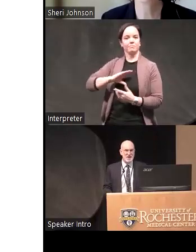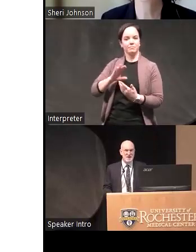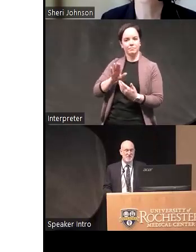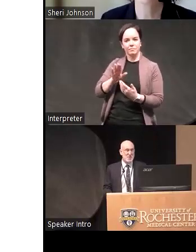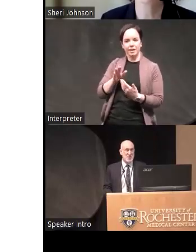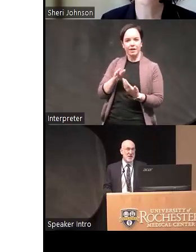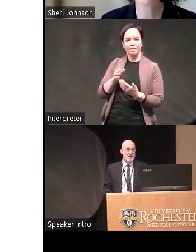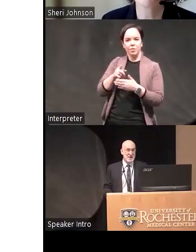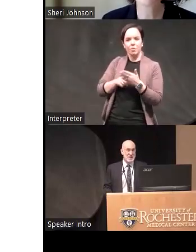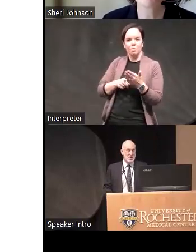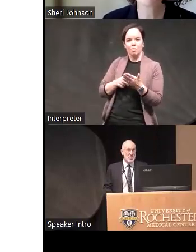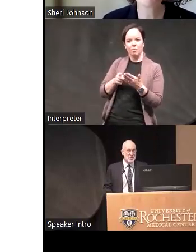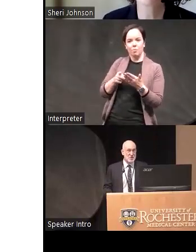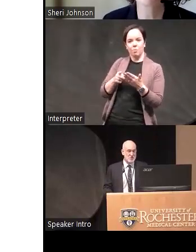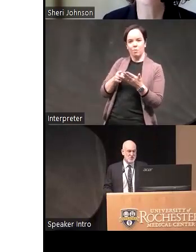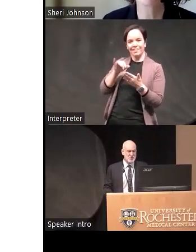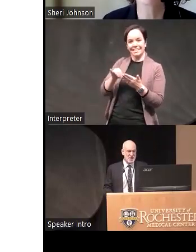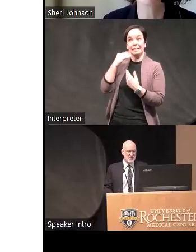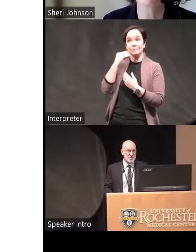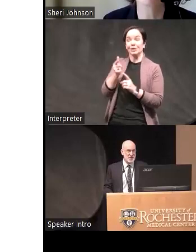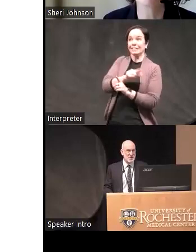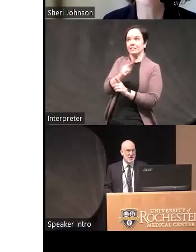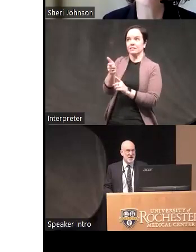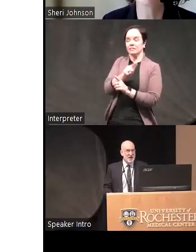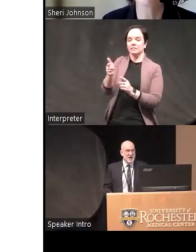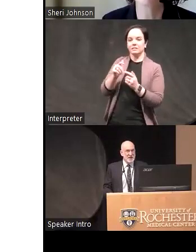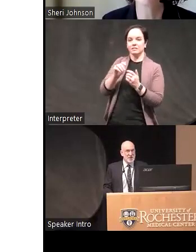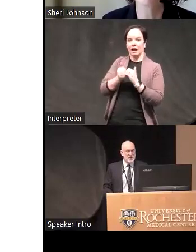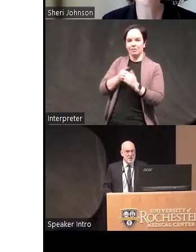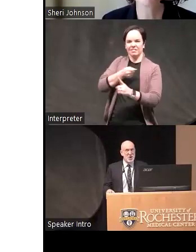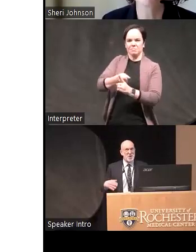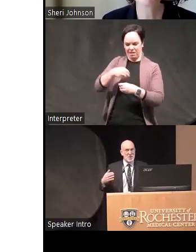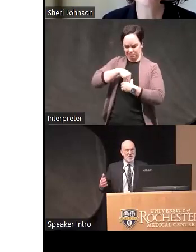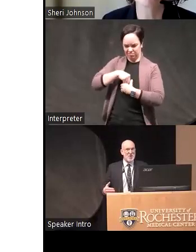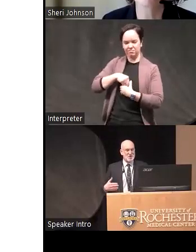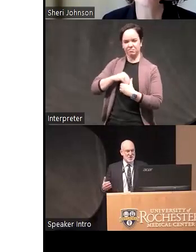create on its own to dealing with stress later and you know from a therapy point of view I used